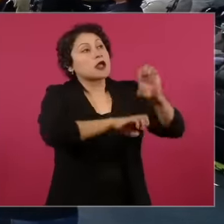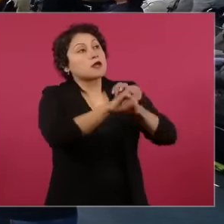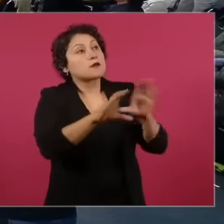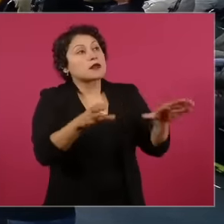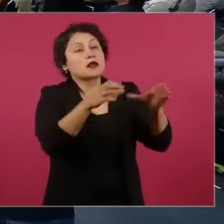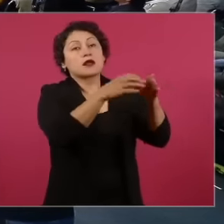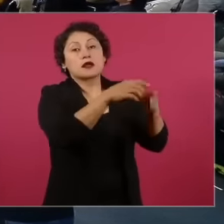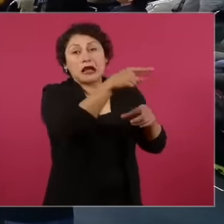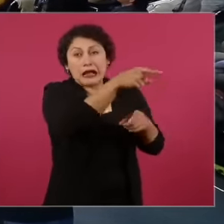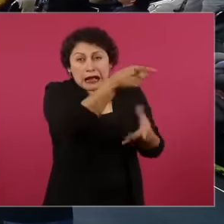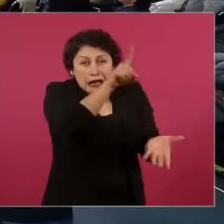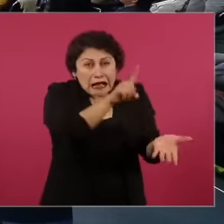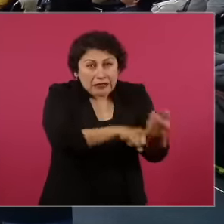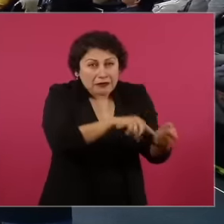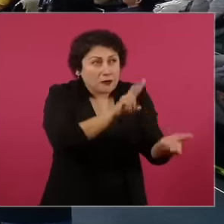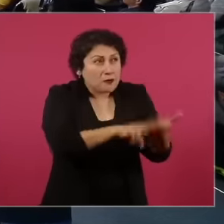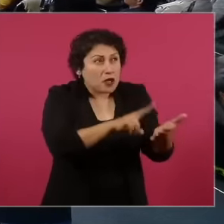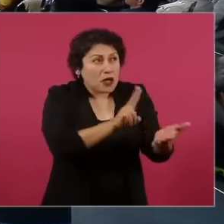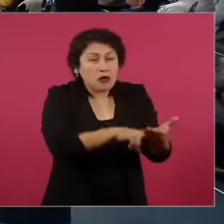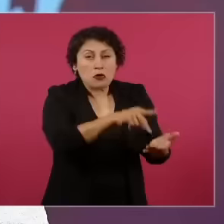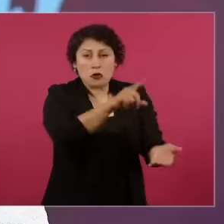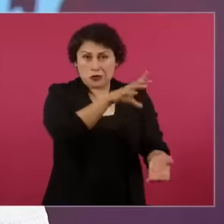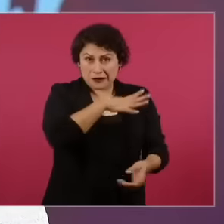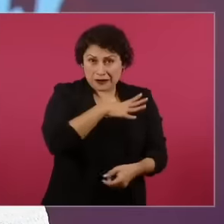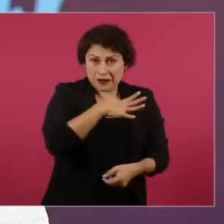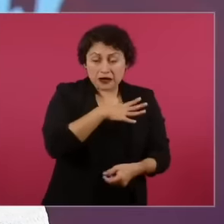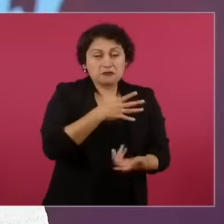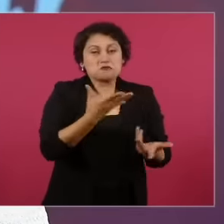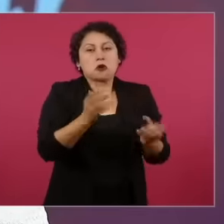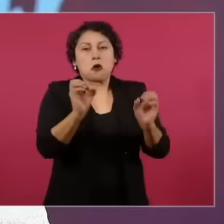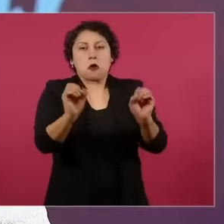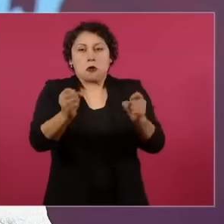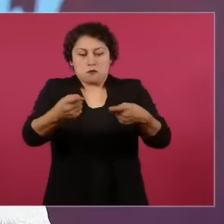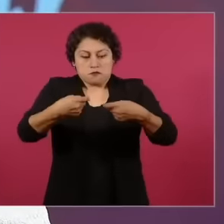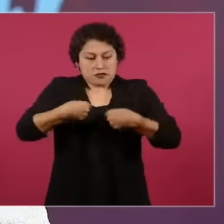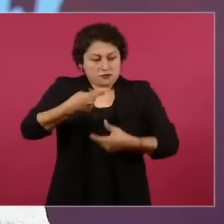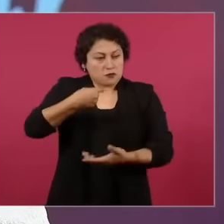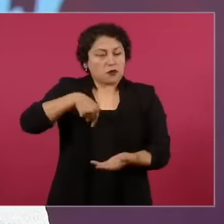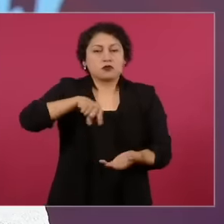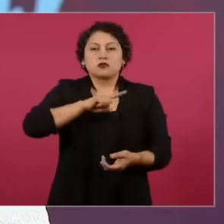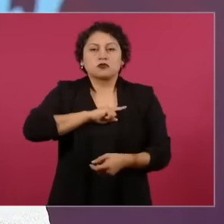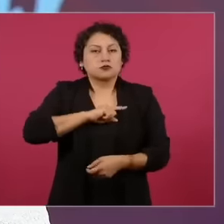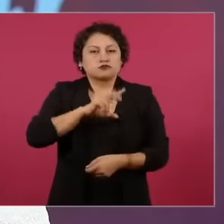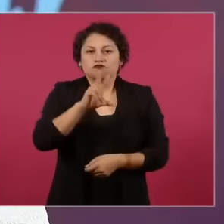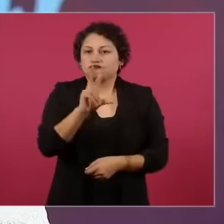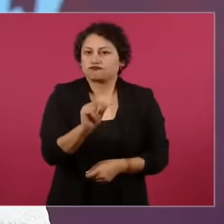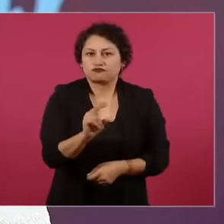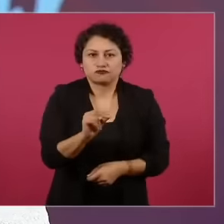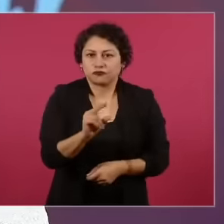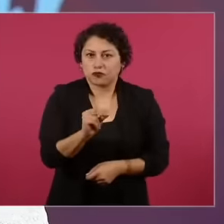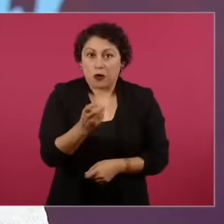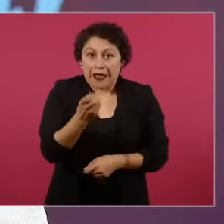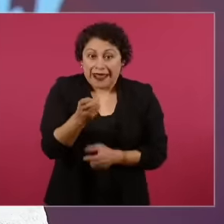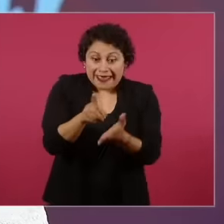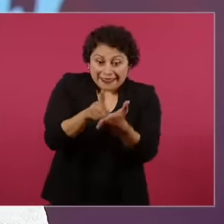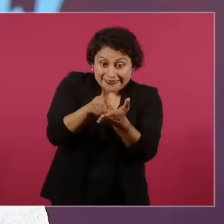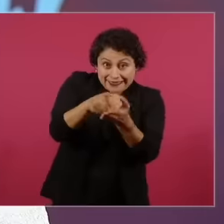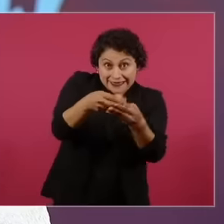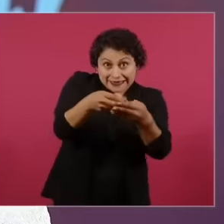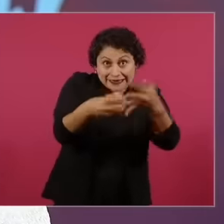and much less is it our heritage, it is a heritage of humanity and we have to